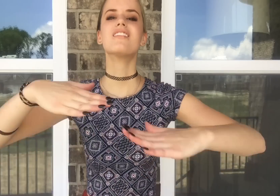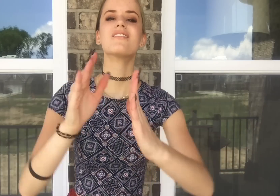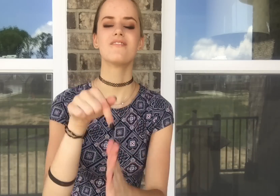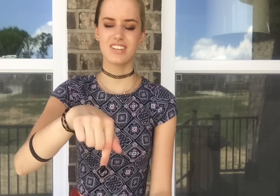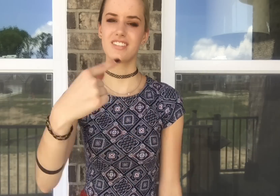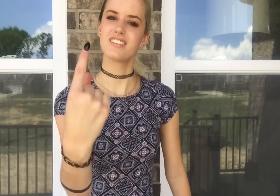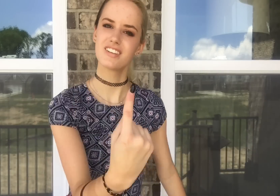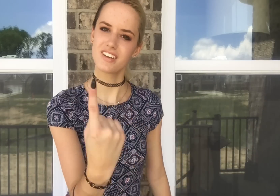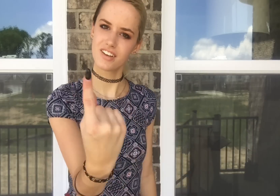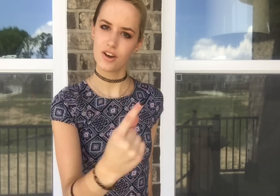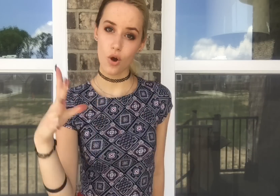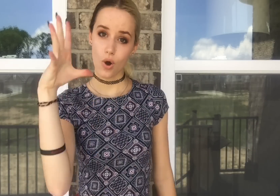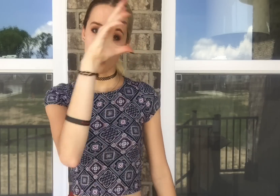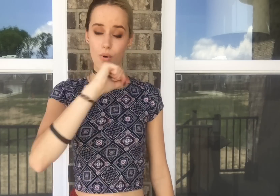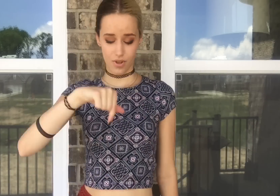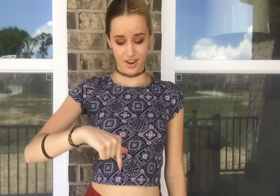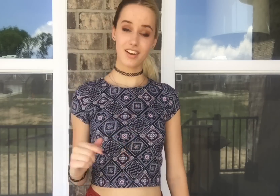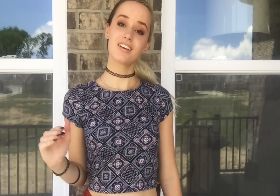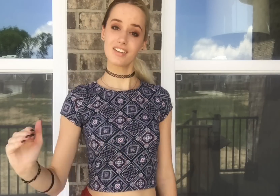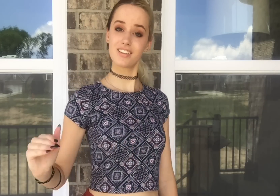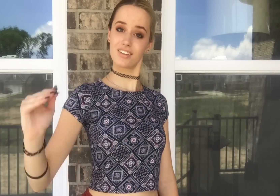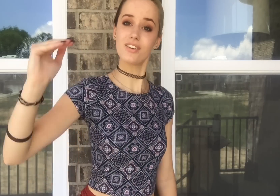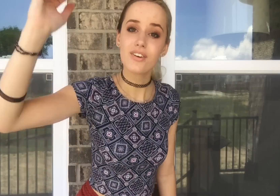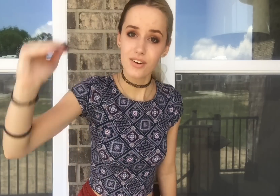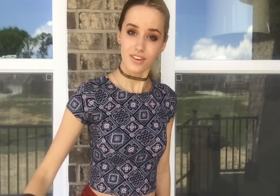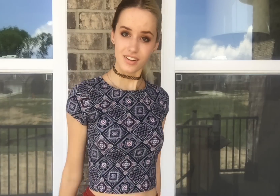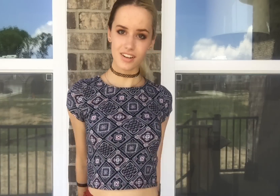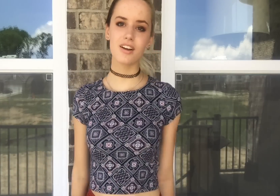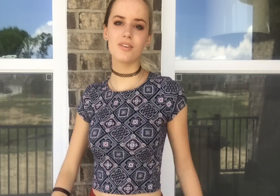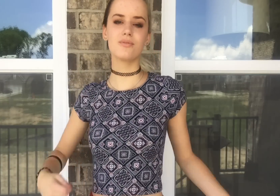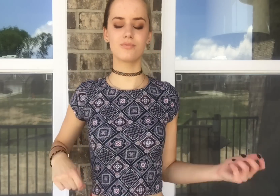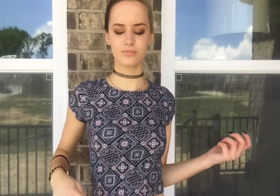To face this on your own, well I guess this is growing up